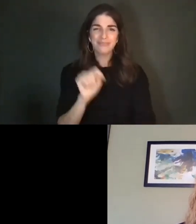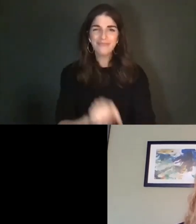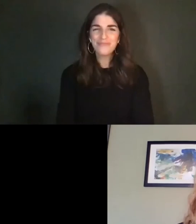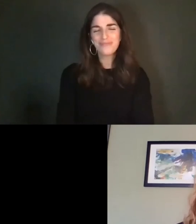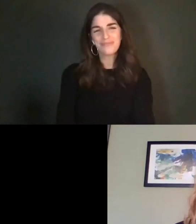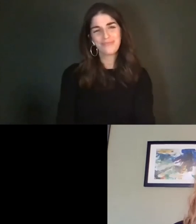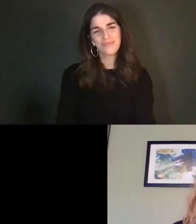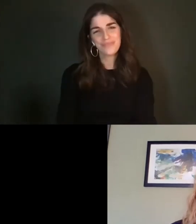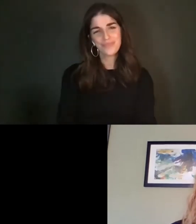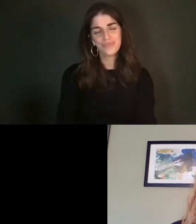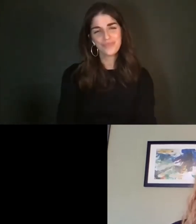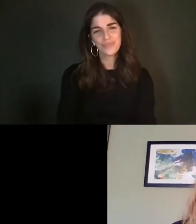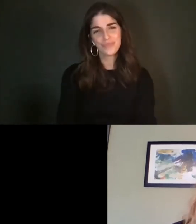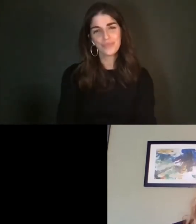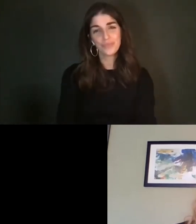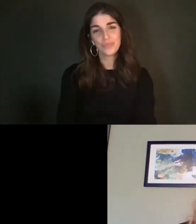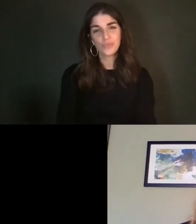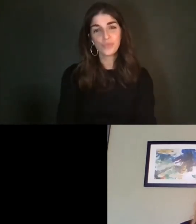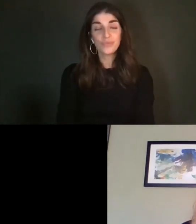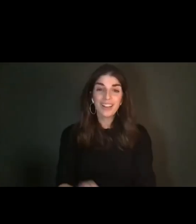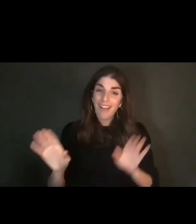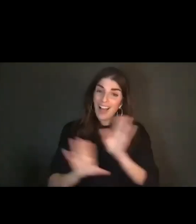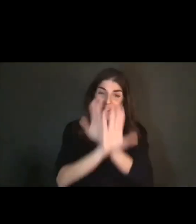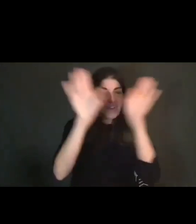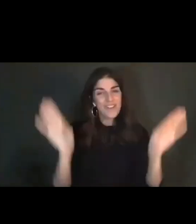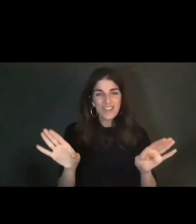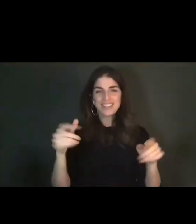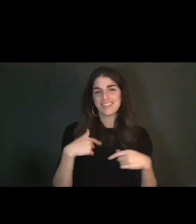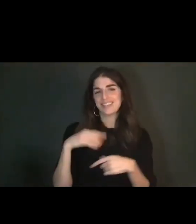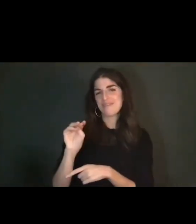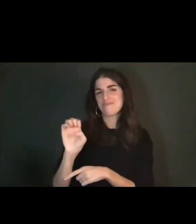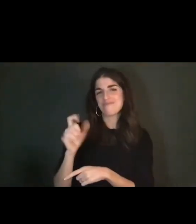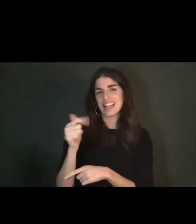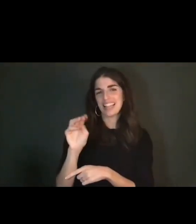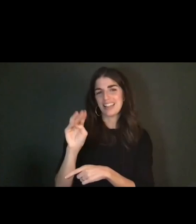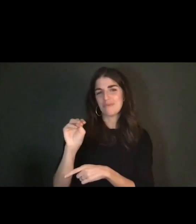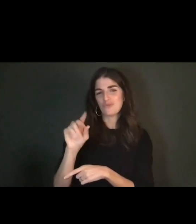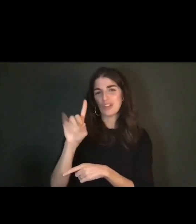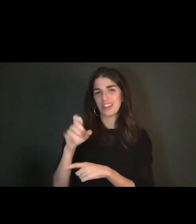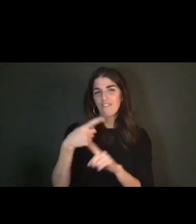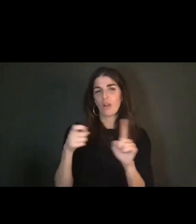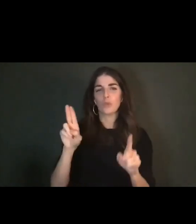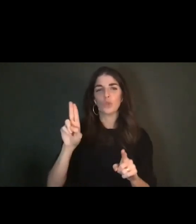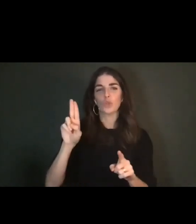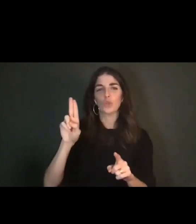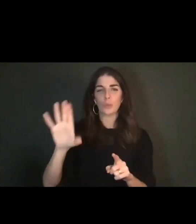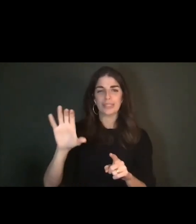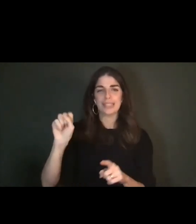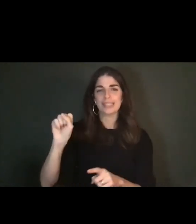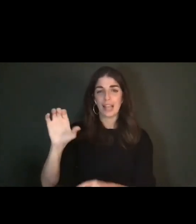I’m Megan Moodie from UC Santa Cruz, and I live and work on the traditional,